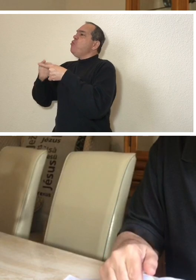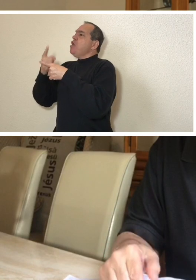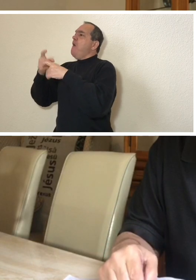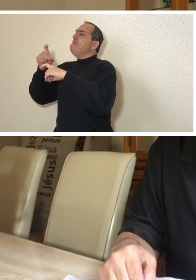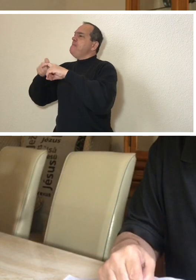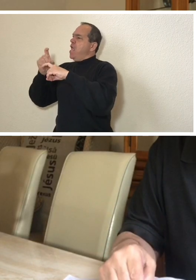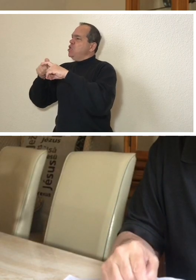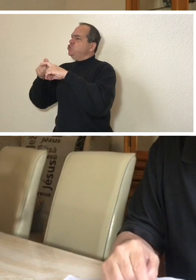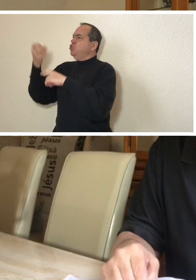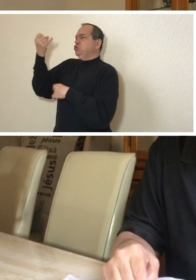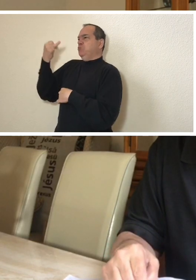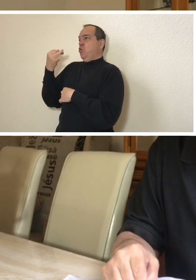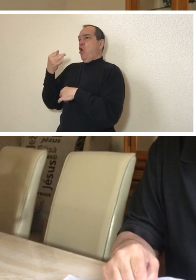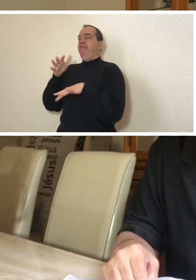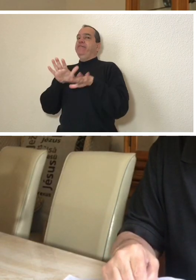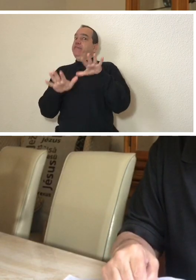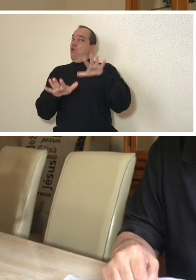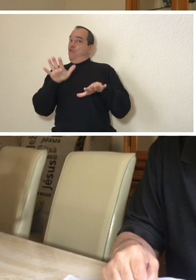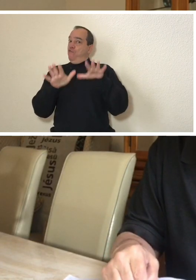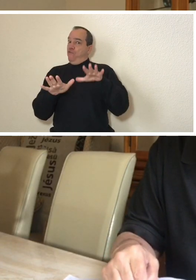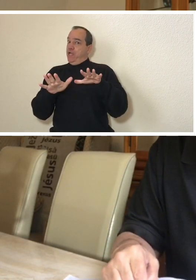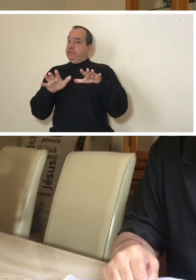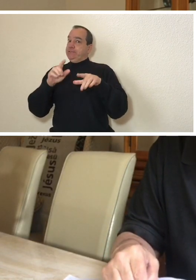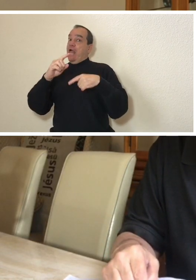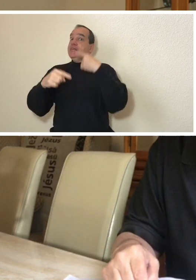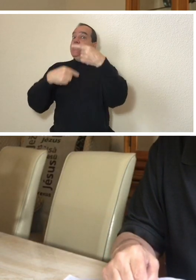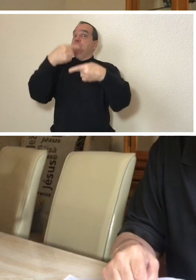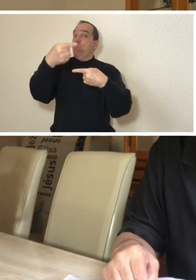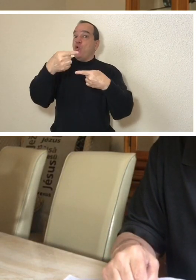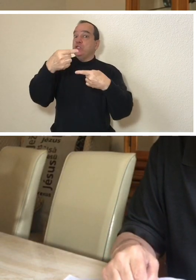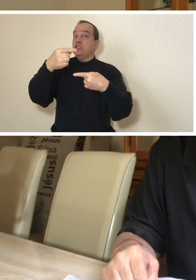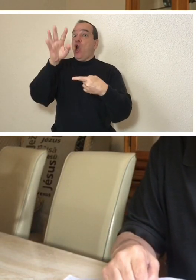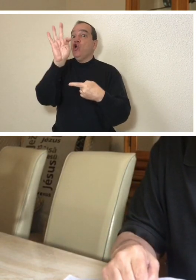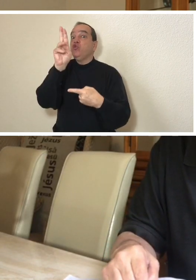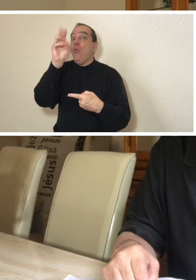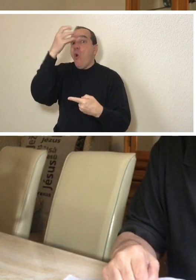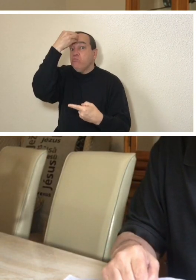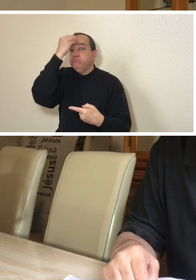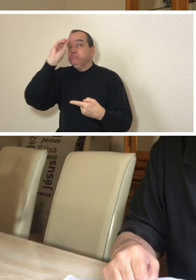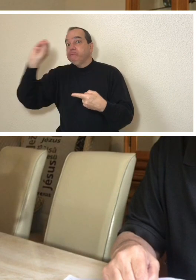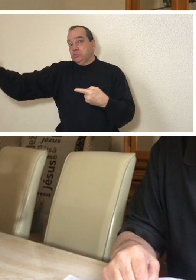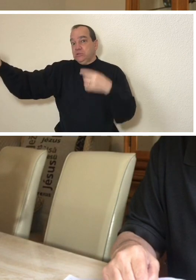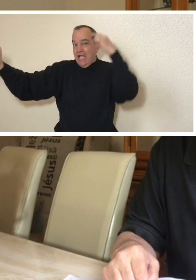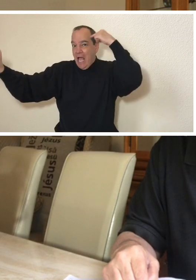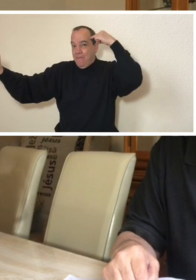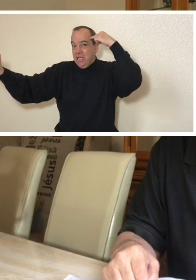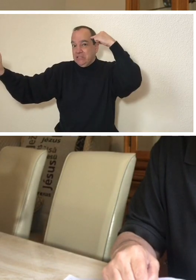was because after the removal of the tumor in my head the doctors didn't know if one day I would be able to eat normally again.